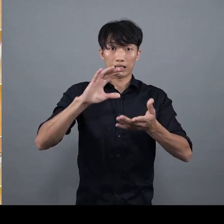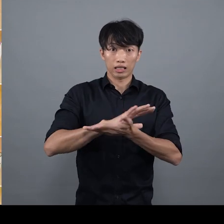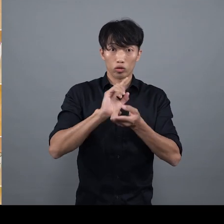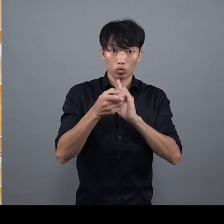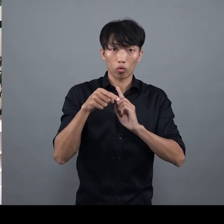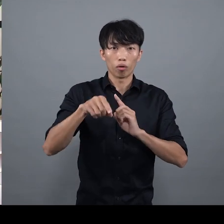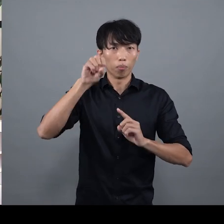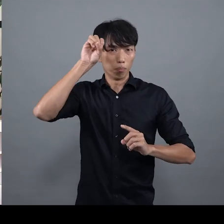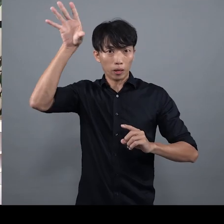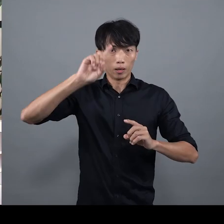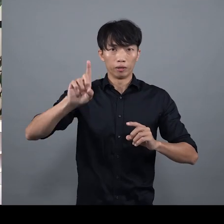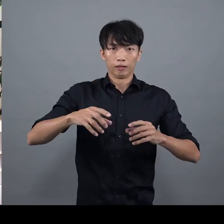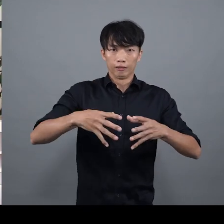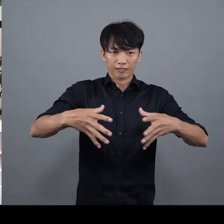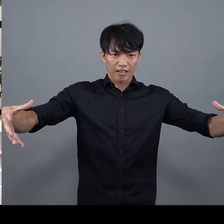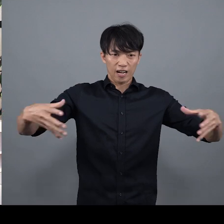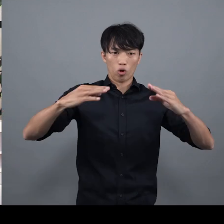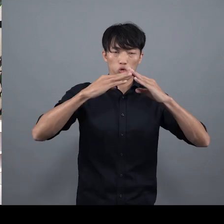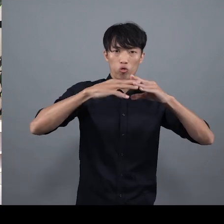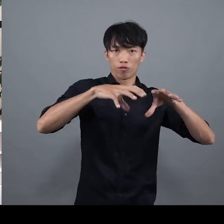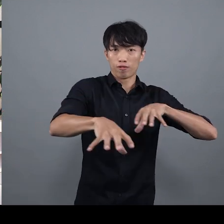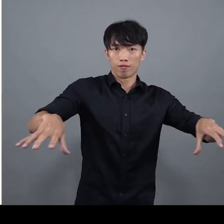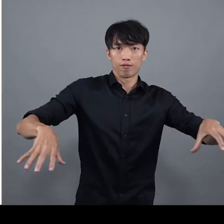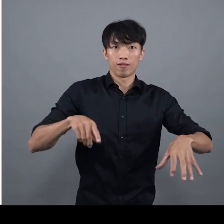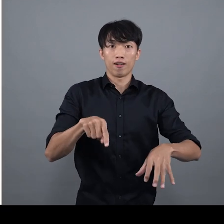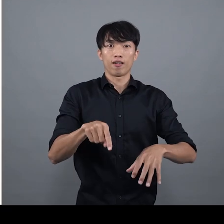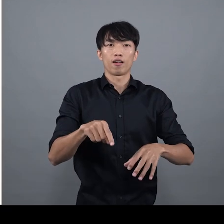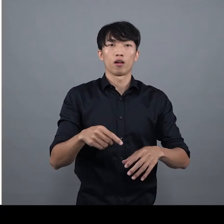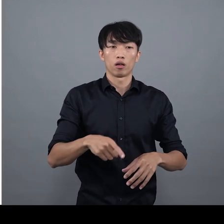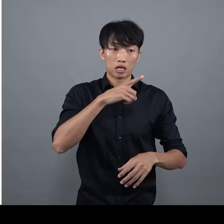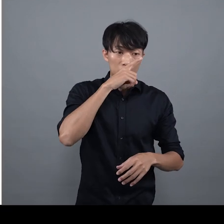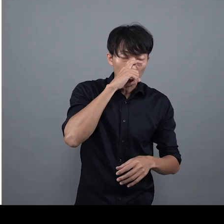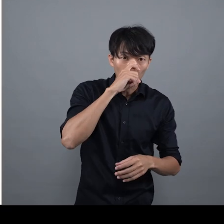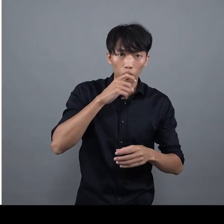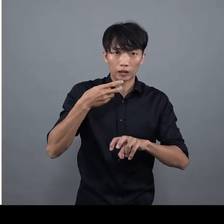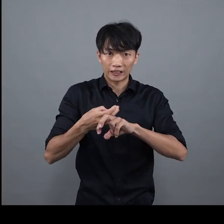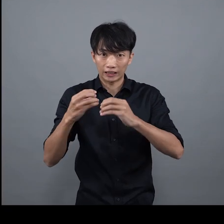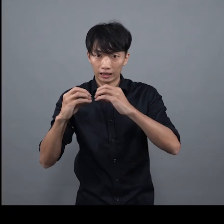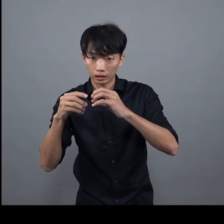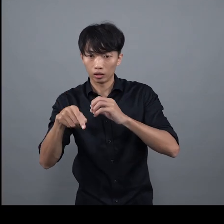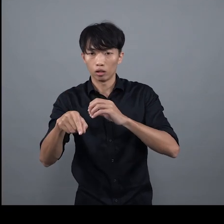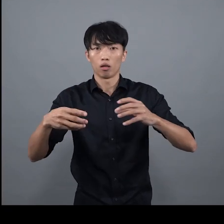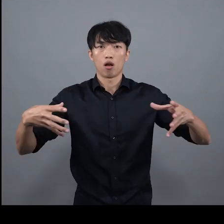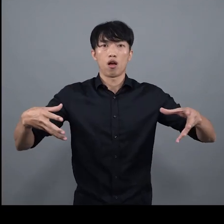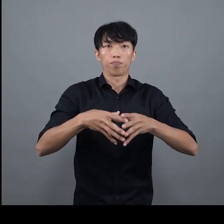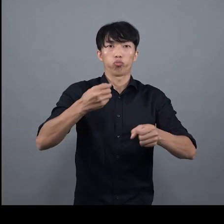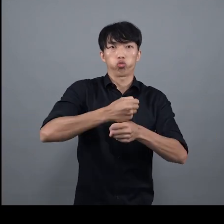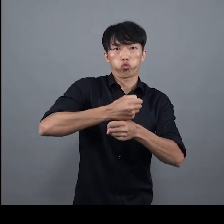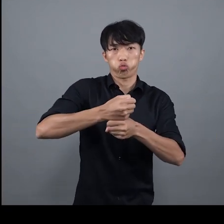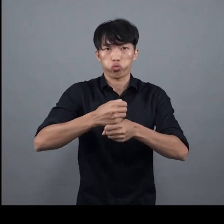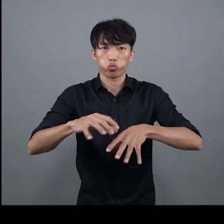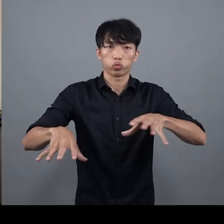Hong Kong started to develop large ready-to-assemble furniture made of plastic and aluminium tubes